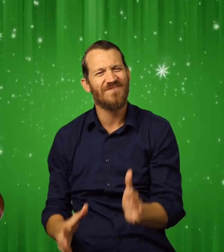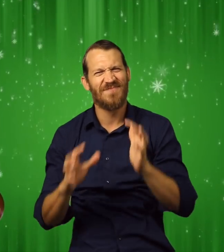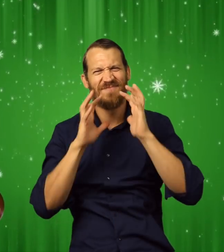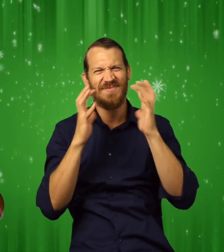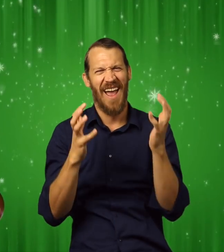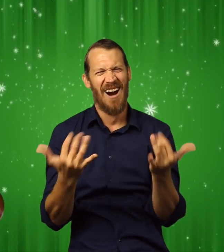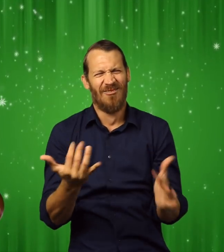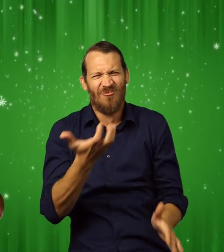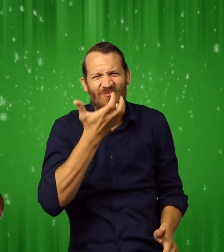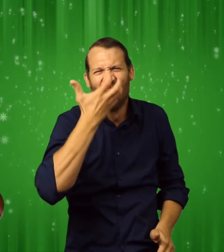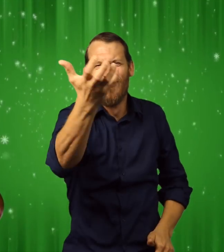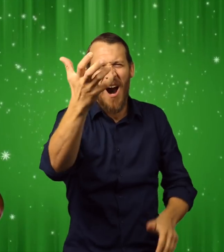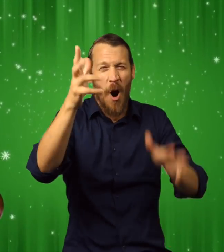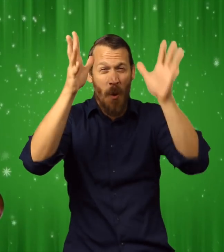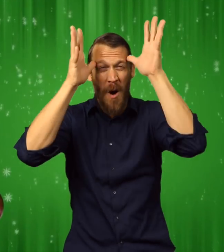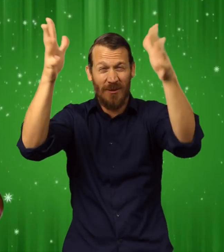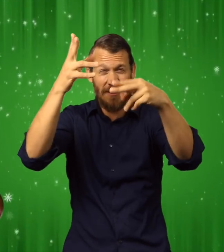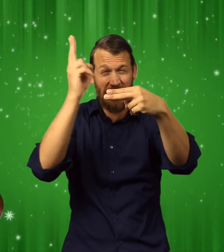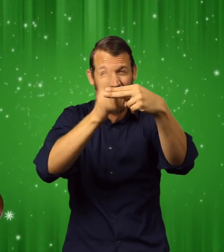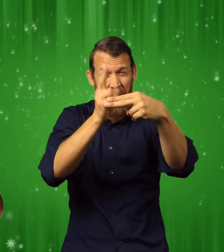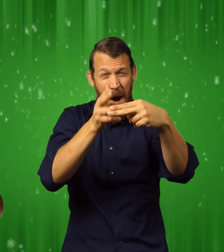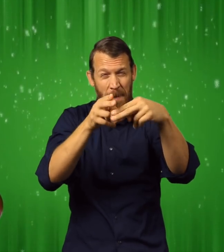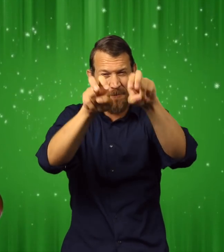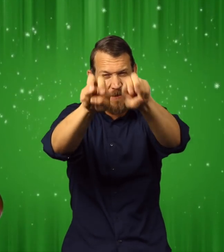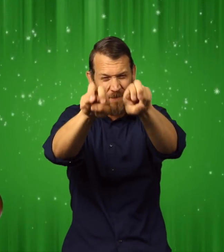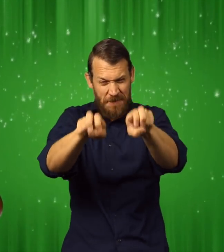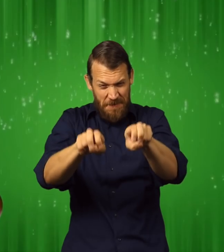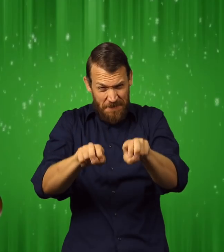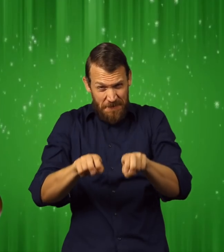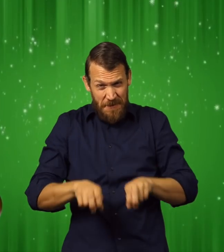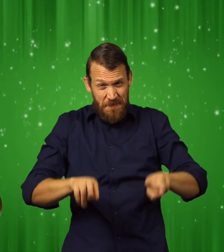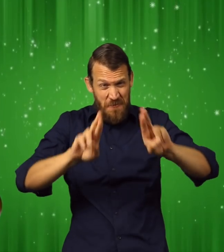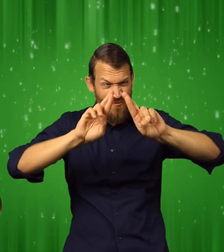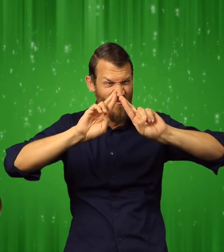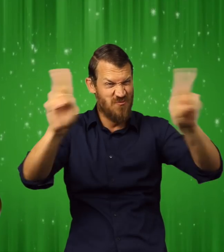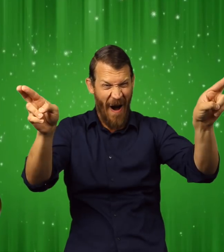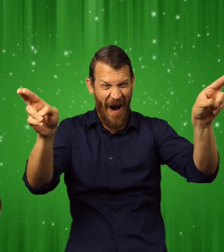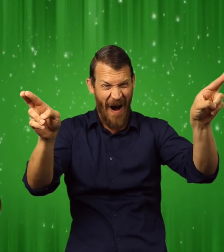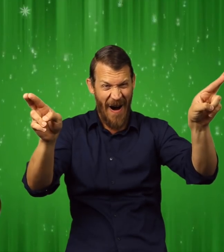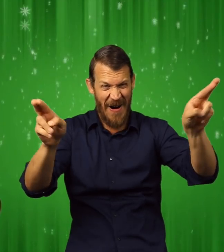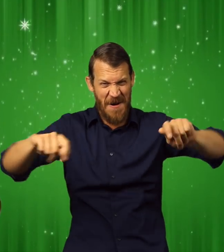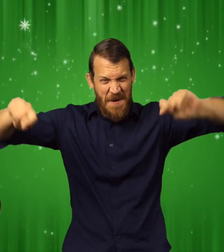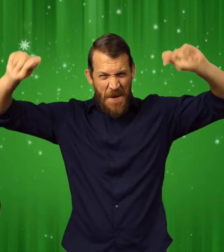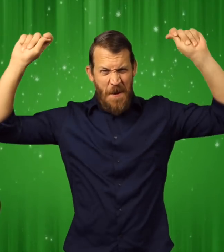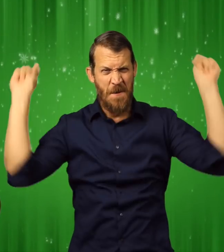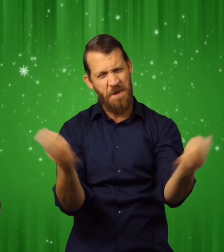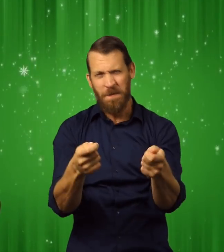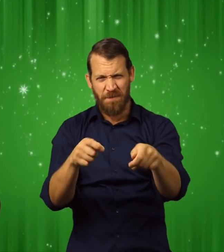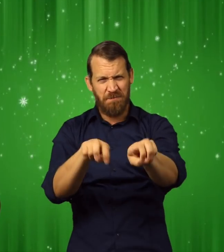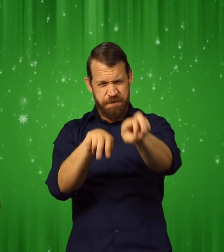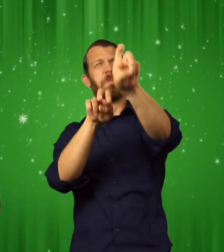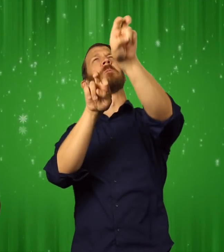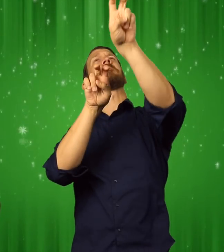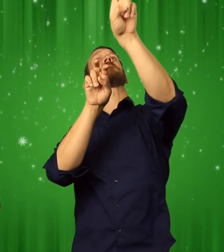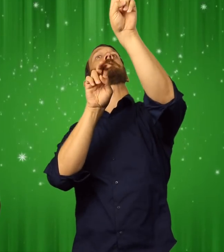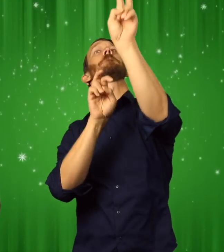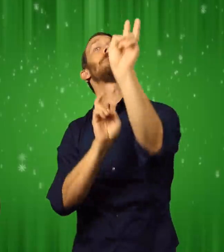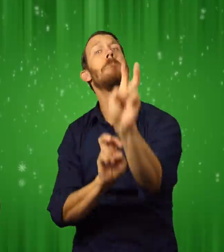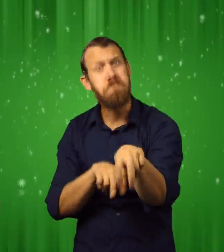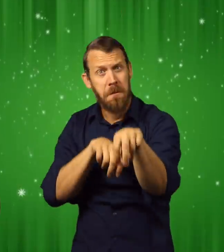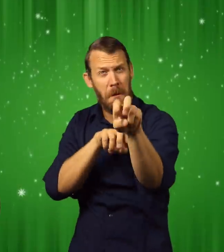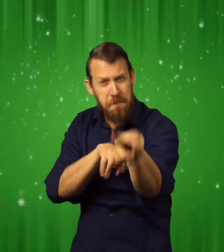Santa shouted out the reindeer's names and cracked his whip.